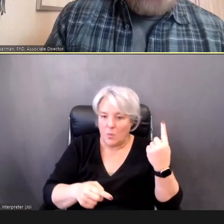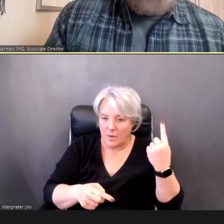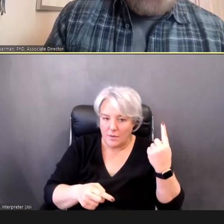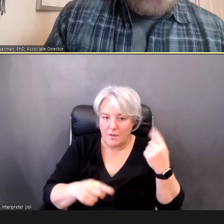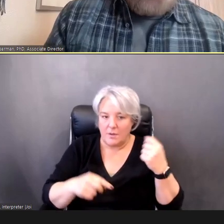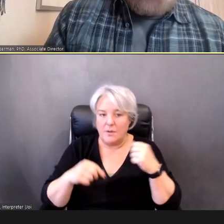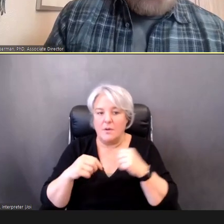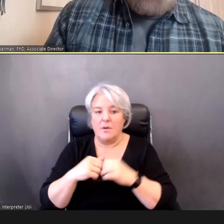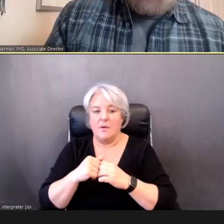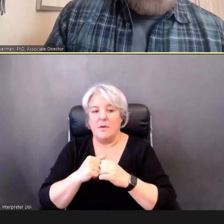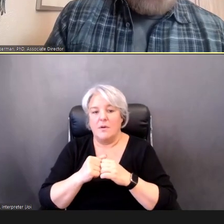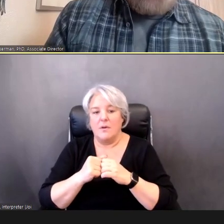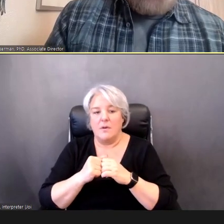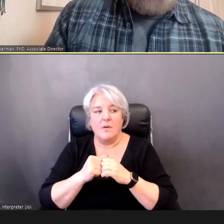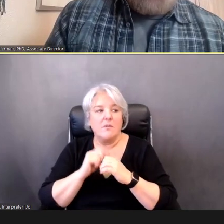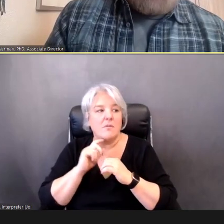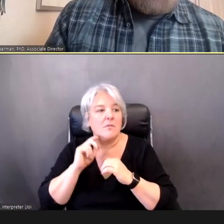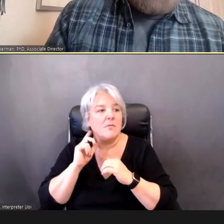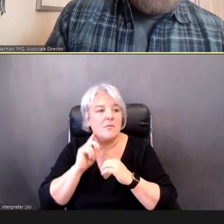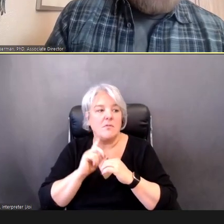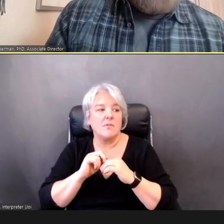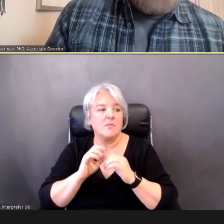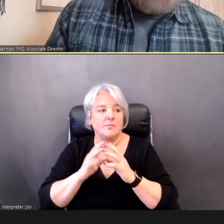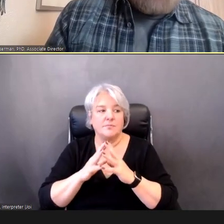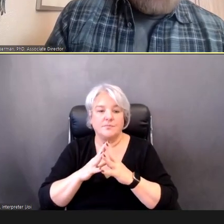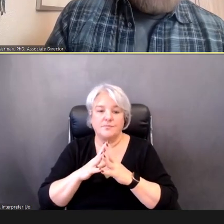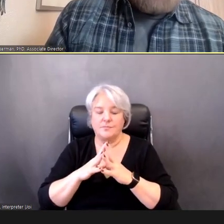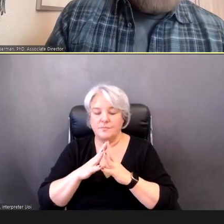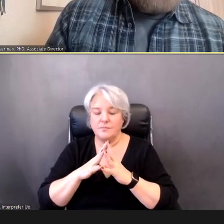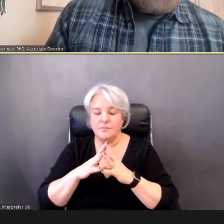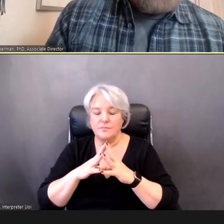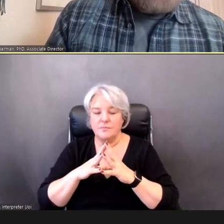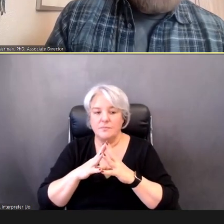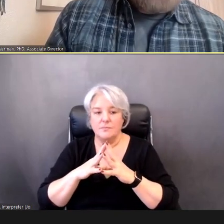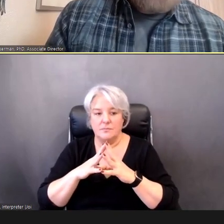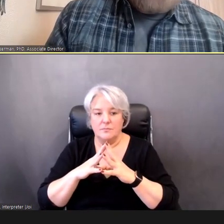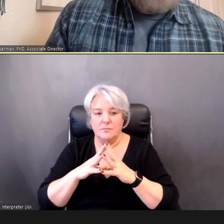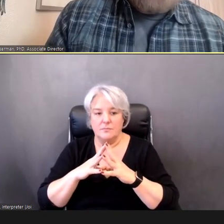William Eiserman, Ph.D.: And then you would get those results.